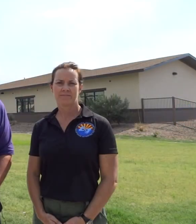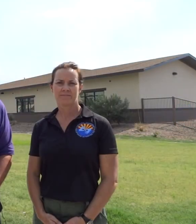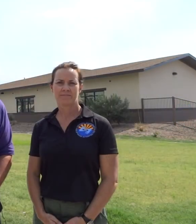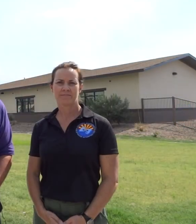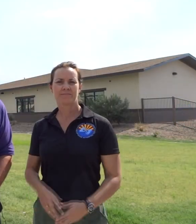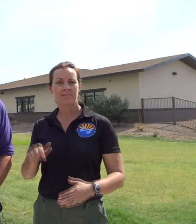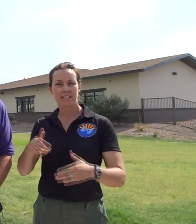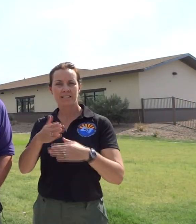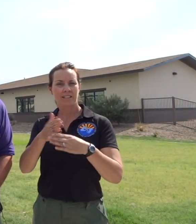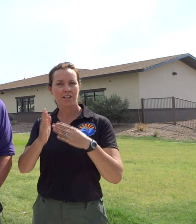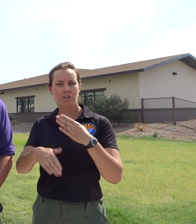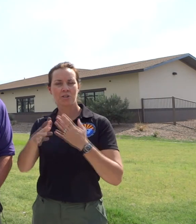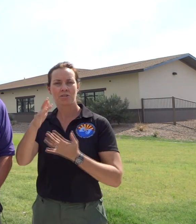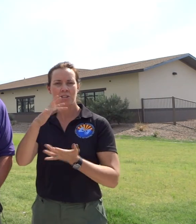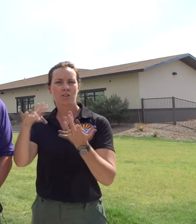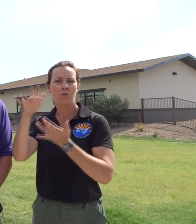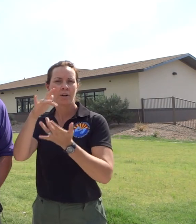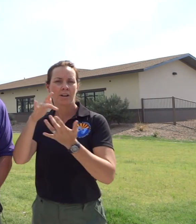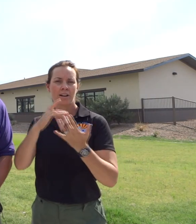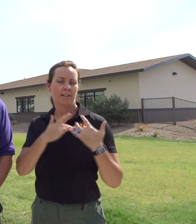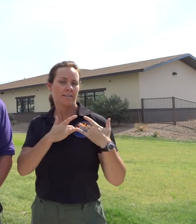This concludes our tour of a typical fire camp.